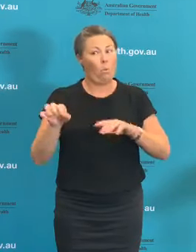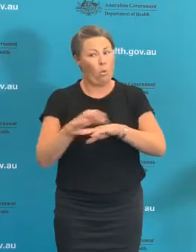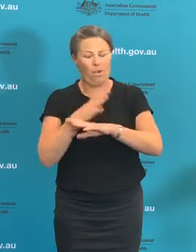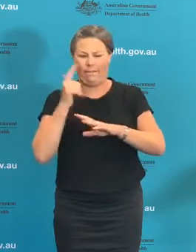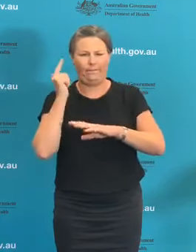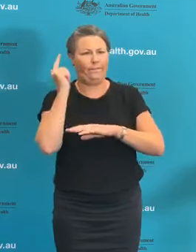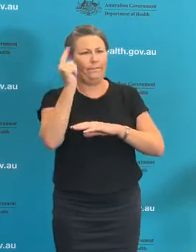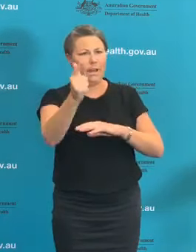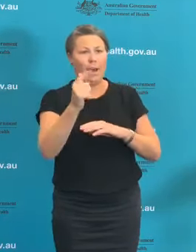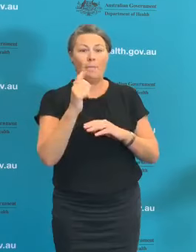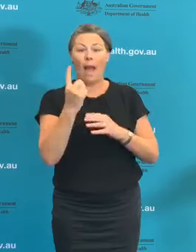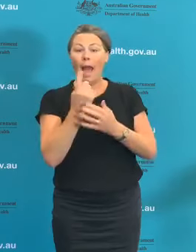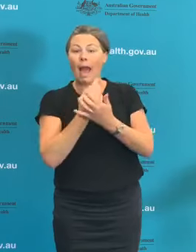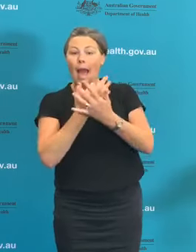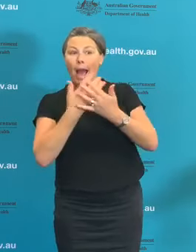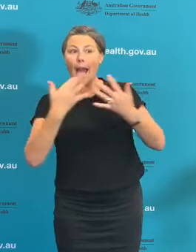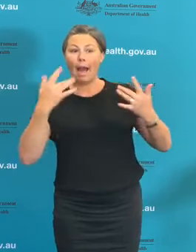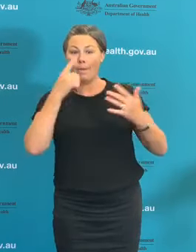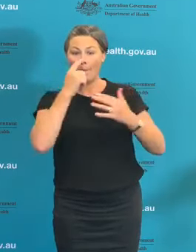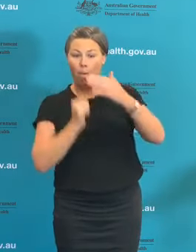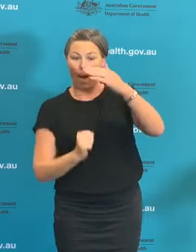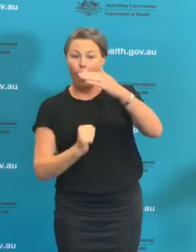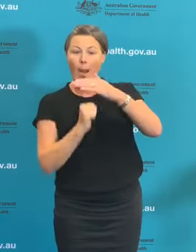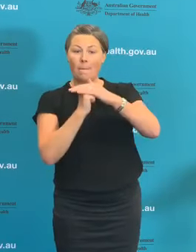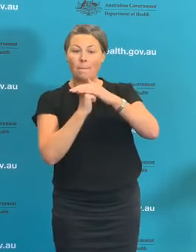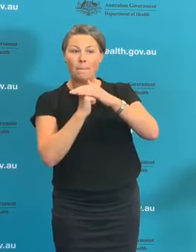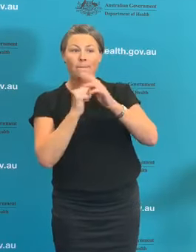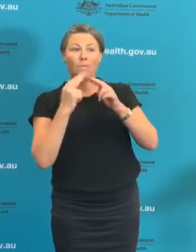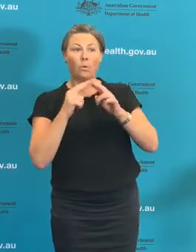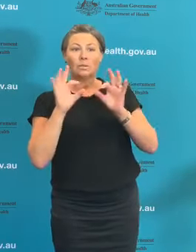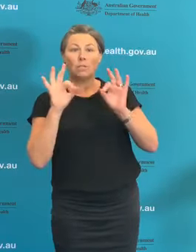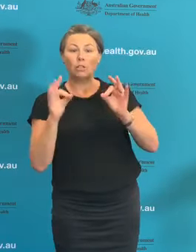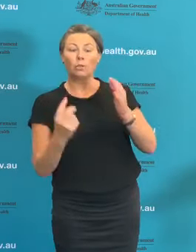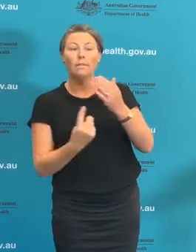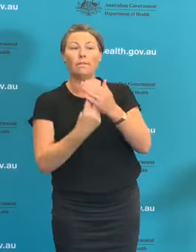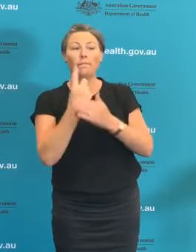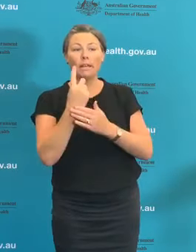that we could have at events is something that would be considered quite rightly in